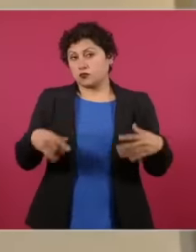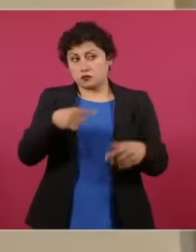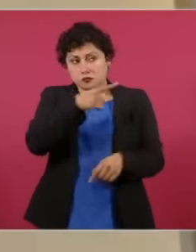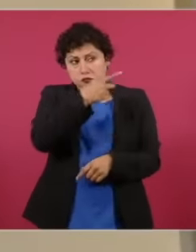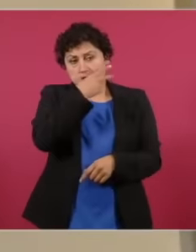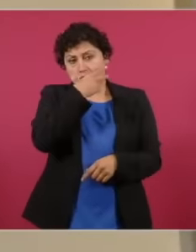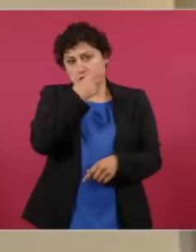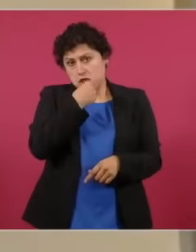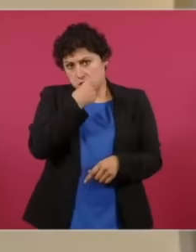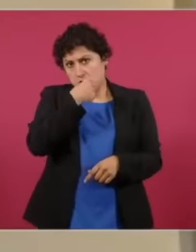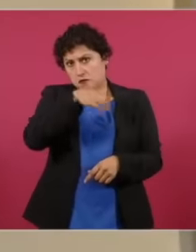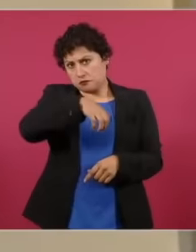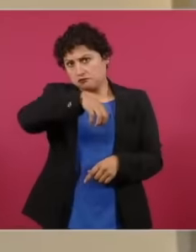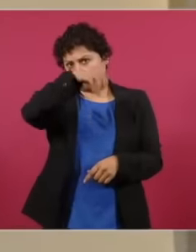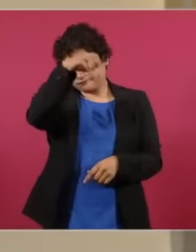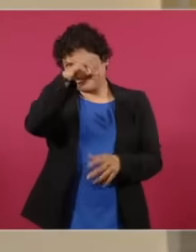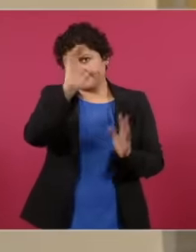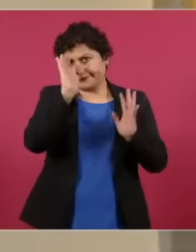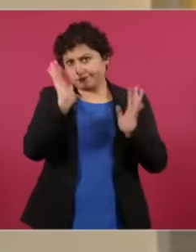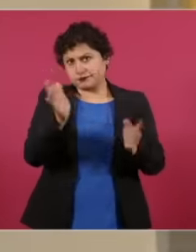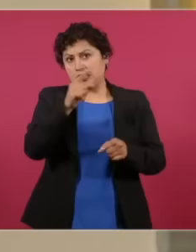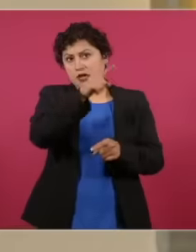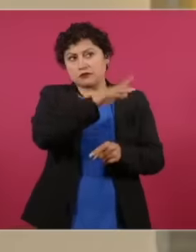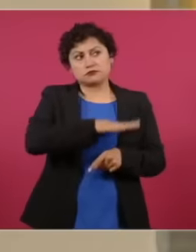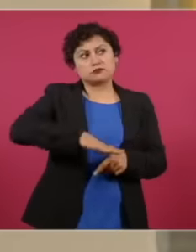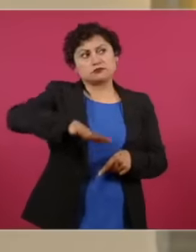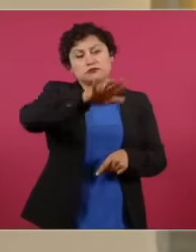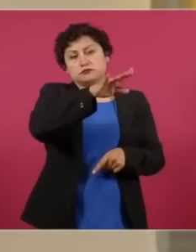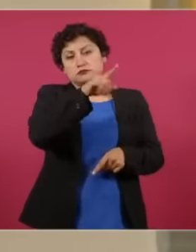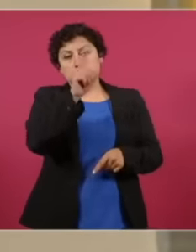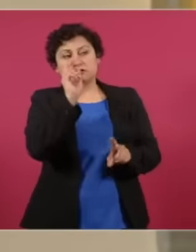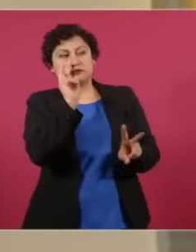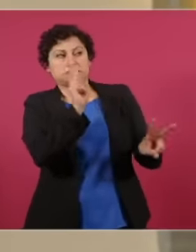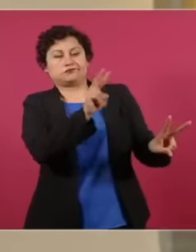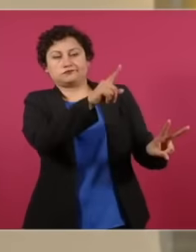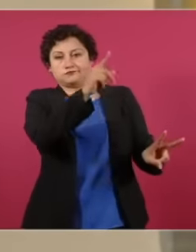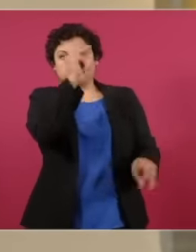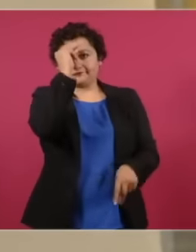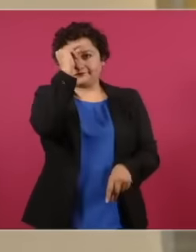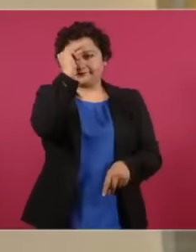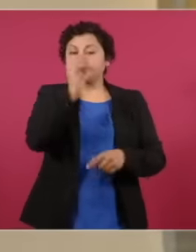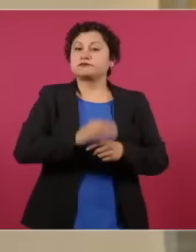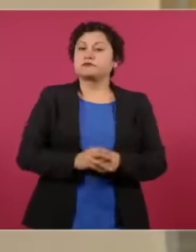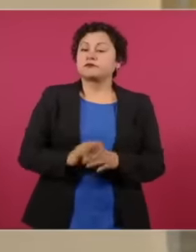conservatives. Some polls indicated that